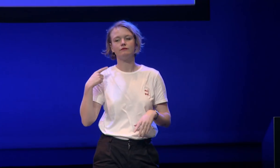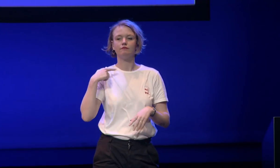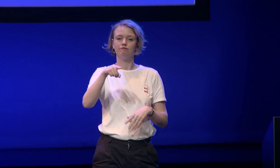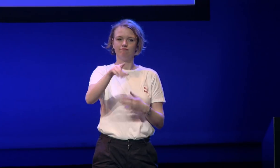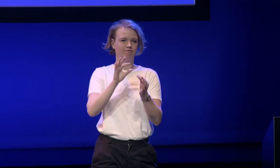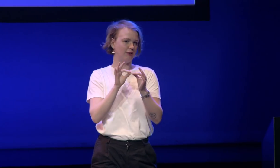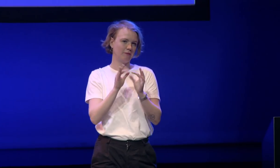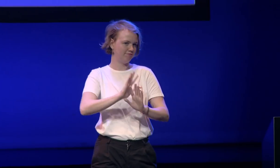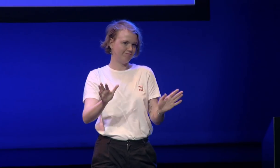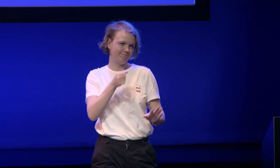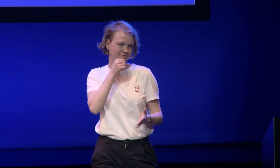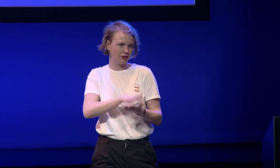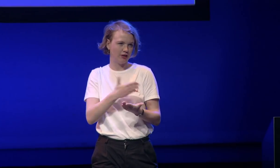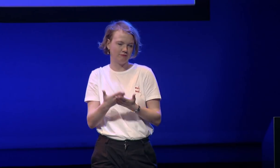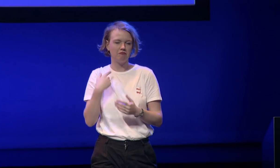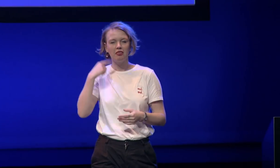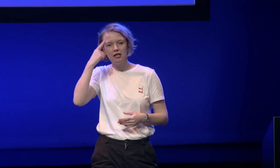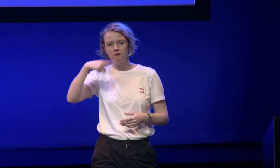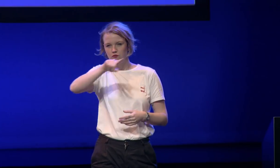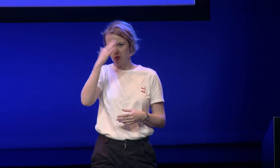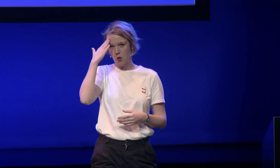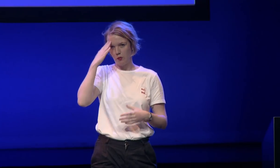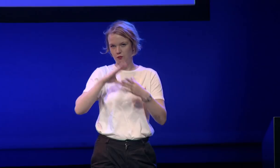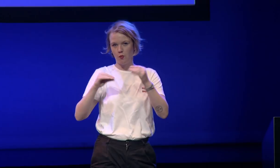to show you a little video which will not be interpreted because I think you